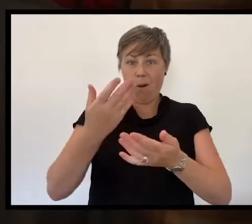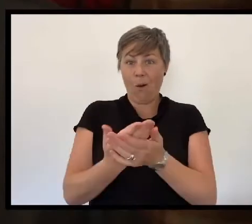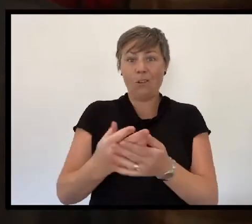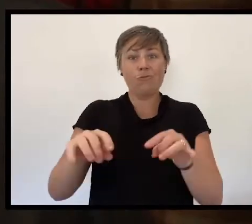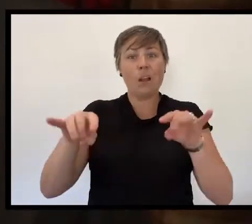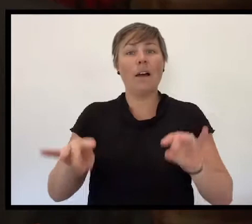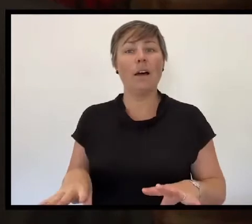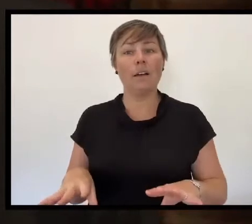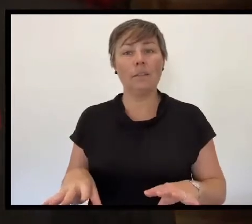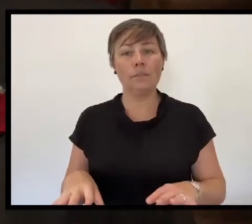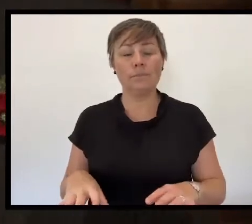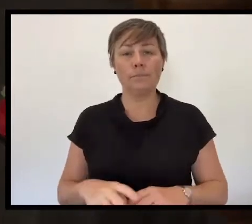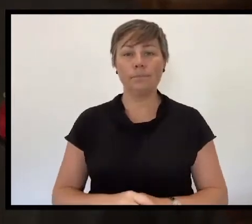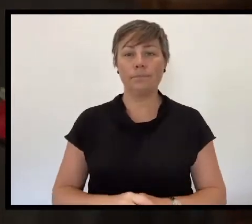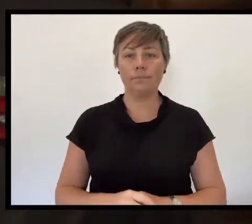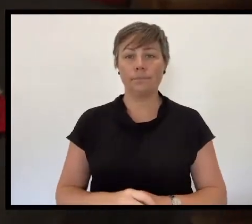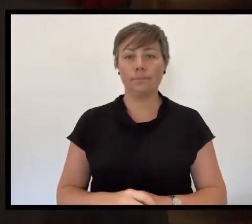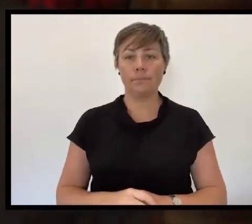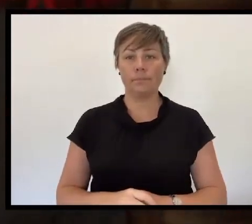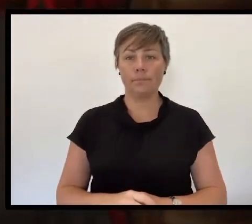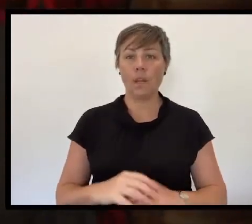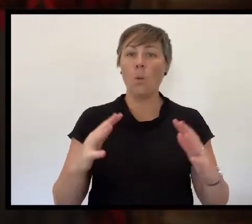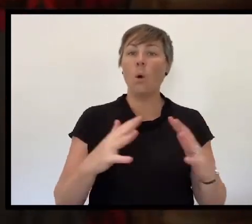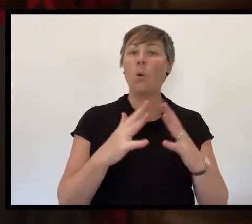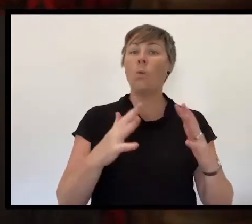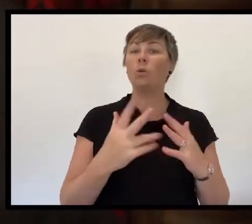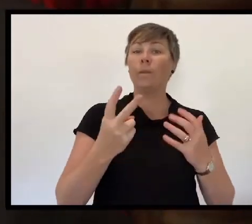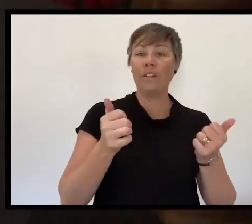In the two decades following the end of the Second World War,